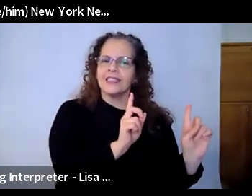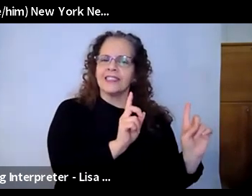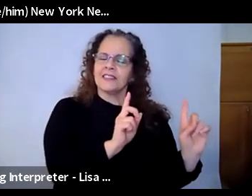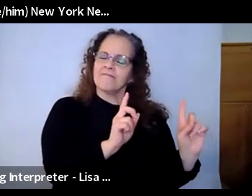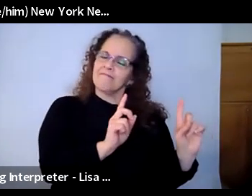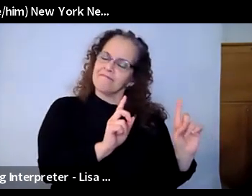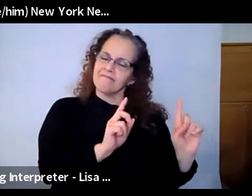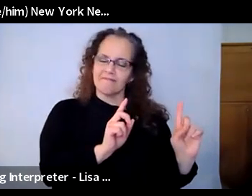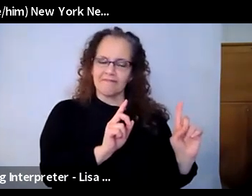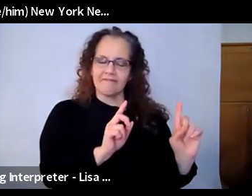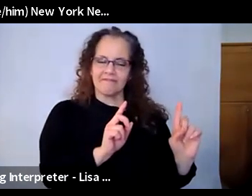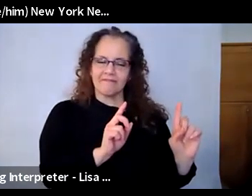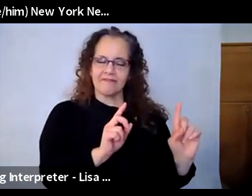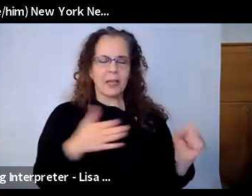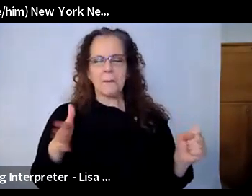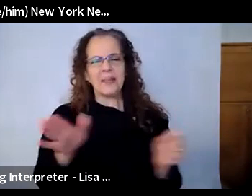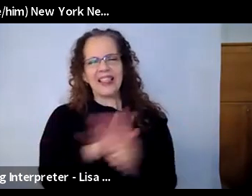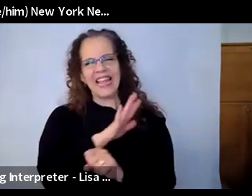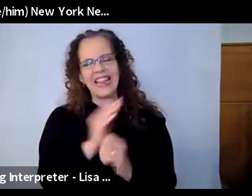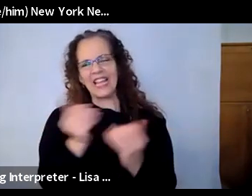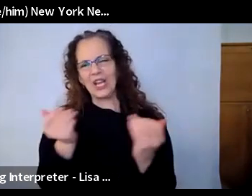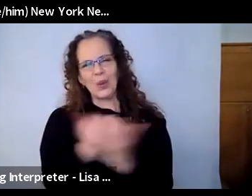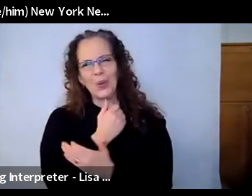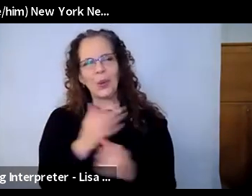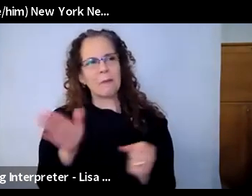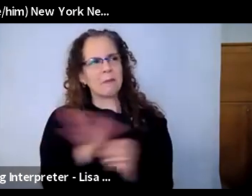it was a completely new way of doing things, and, you know, a